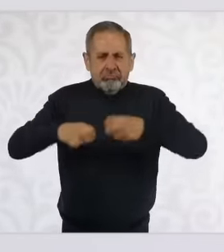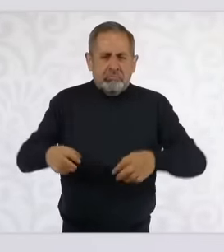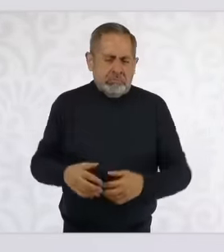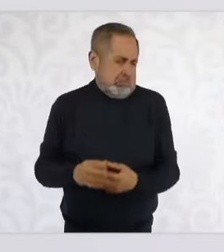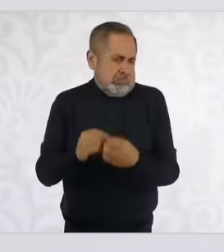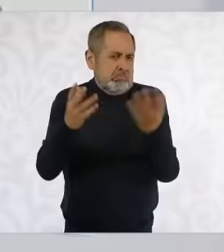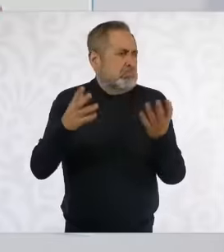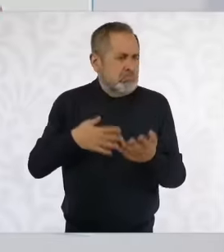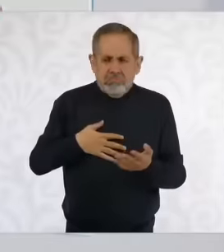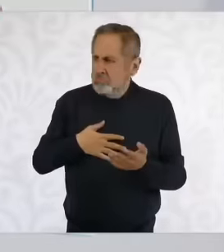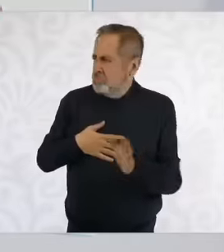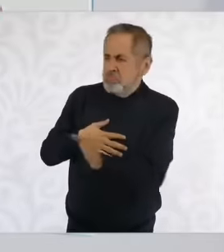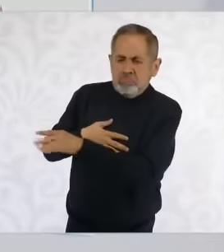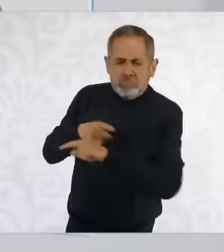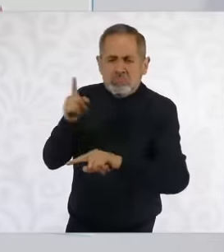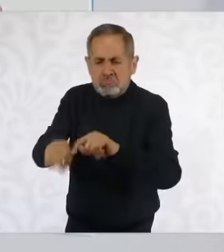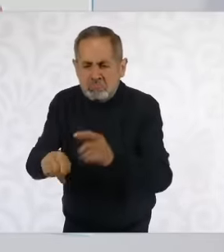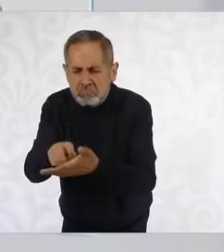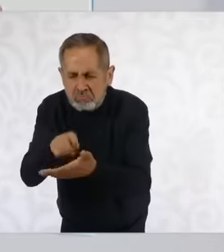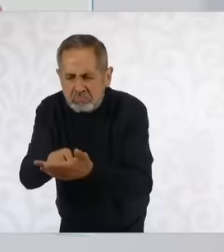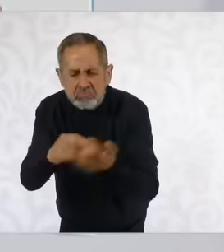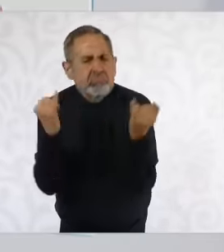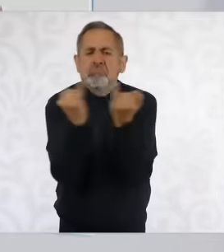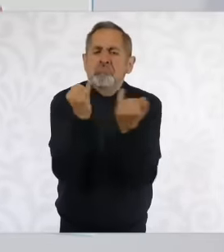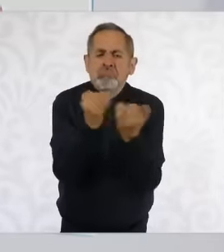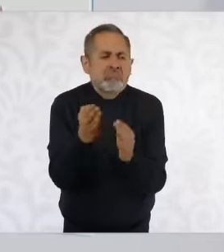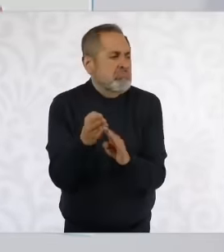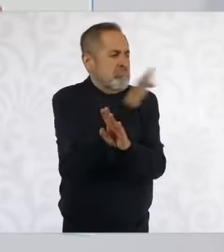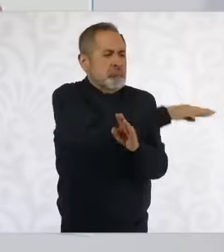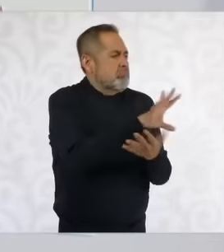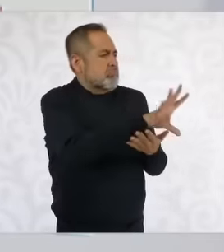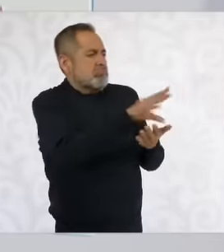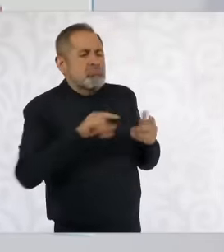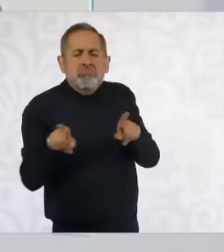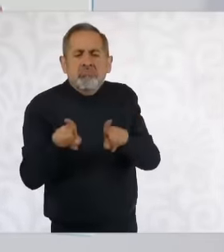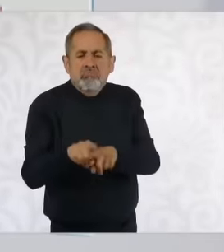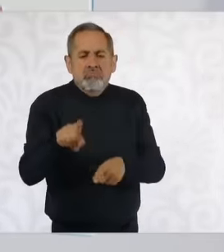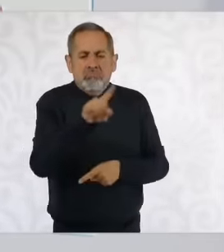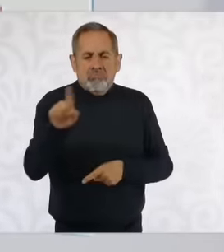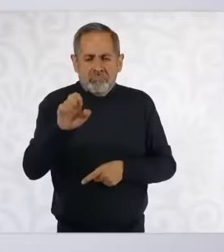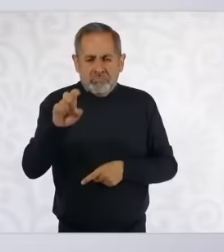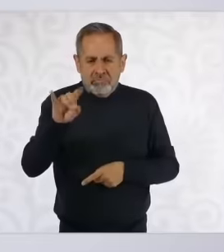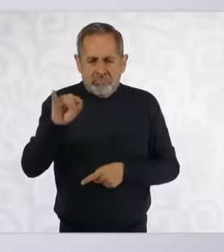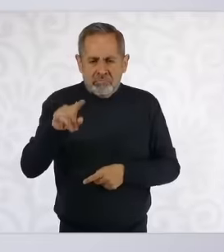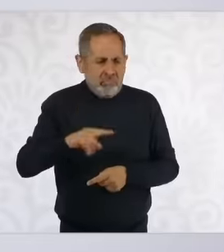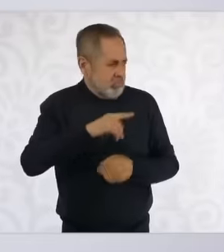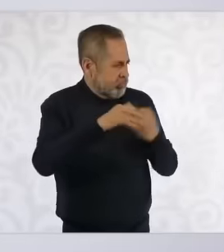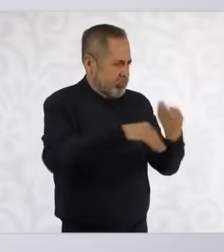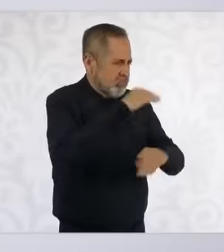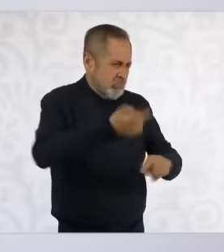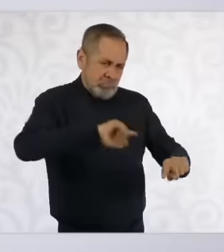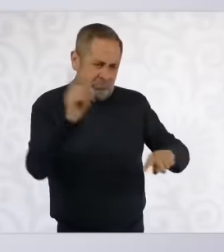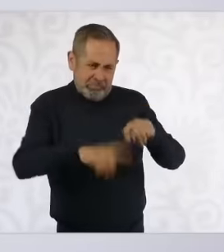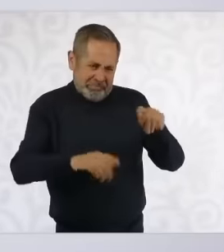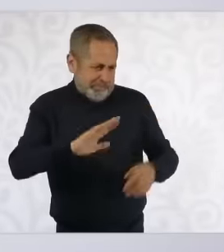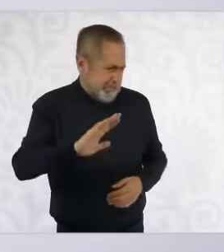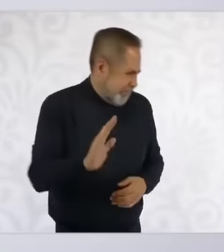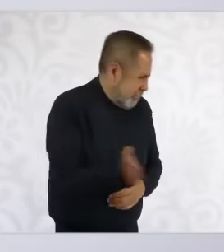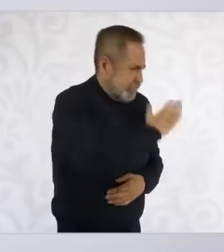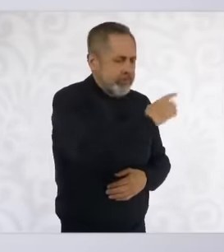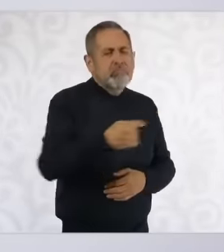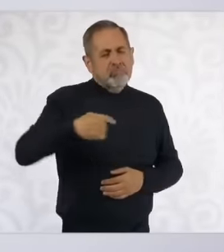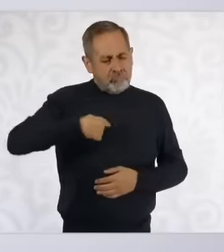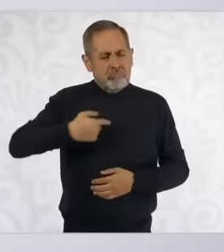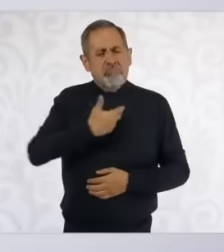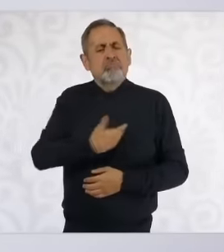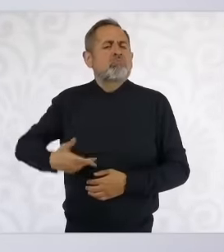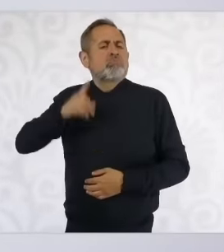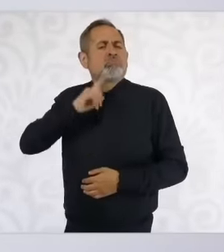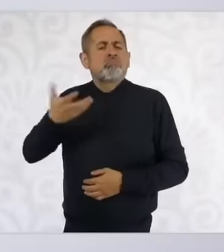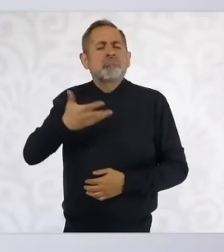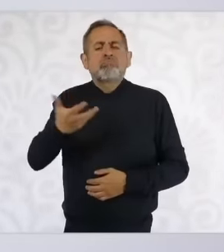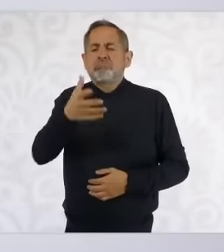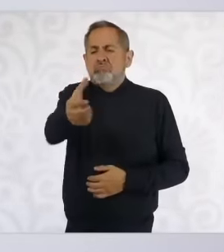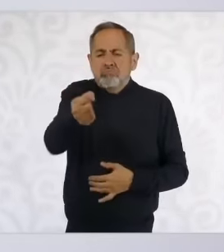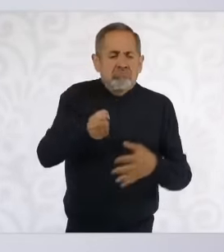a reform like Cedillo's, the current ministers should leave and the president appoints the